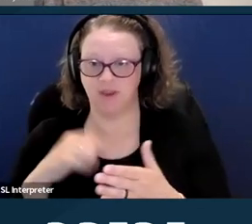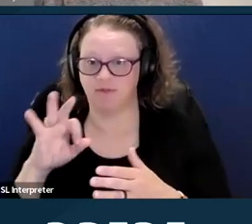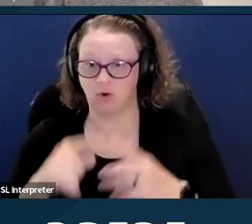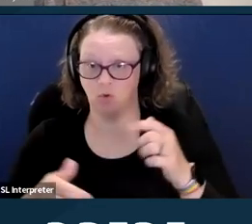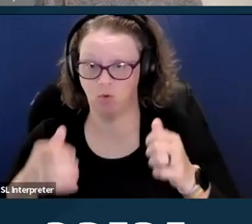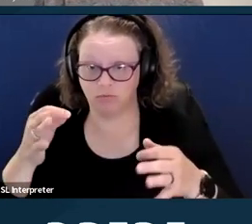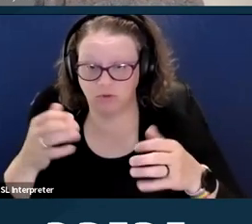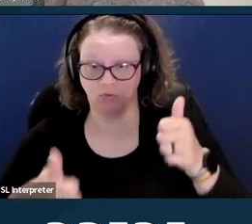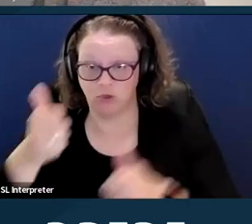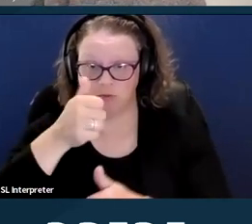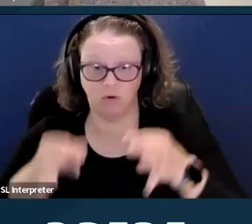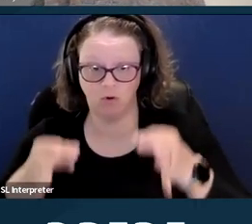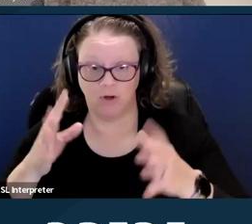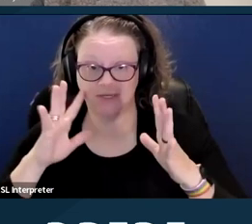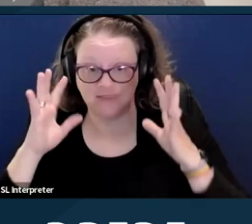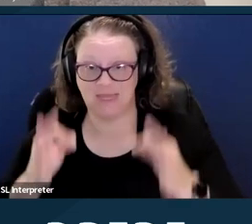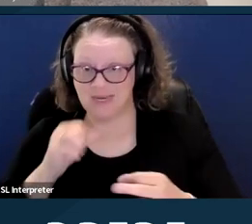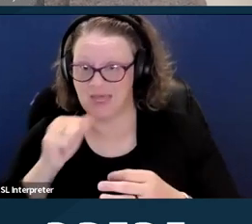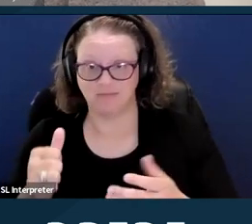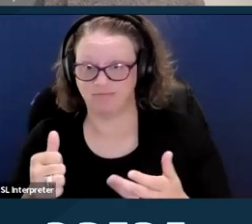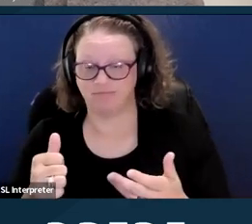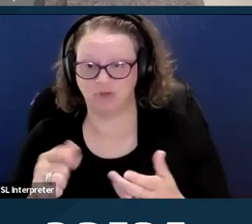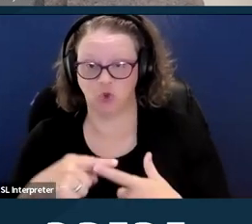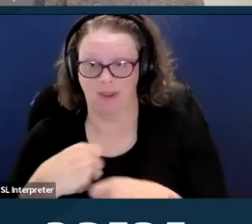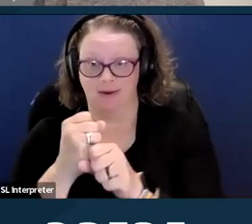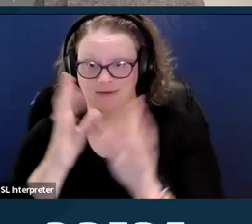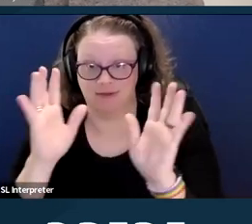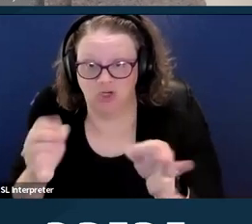And yeah, essentially they kicked the issue down the road